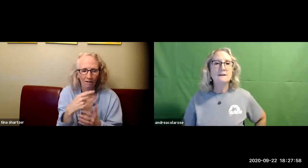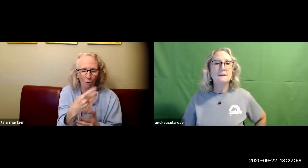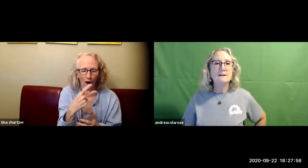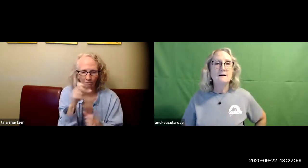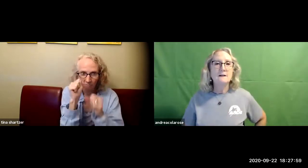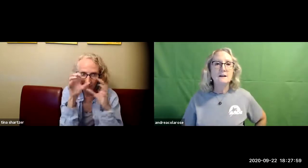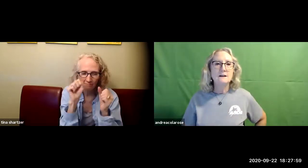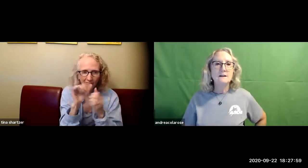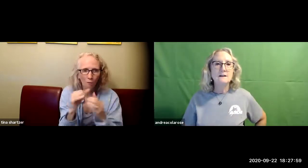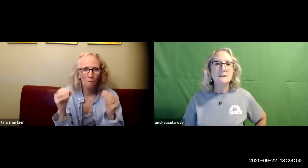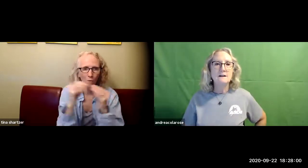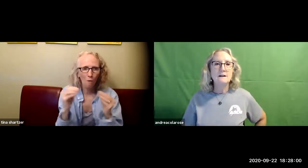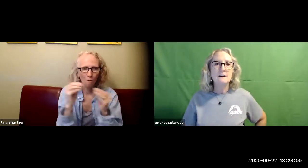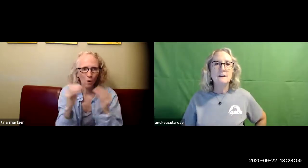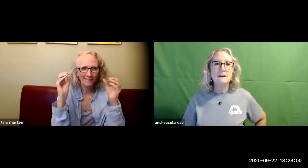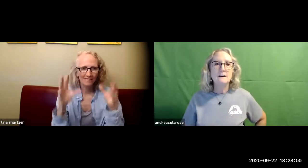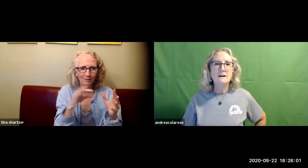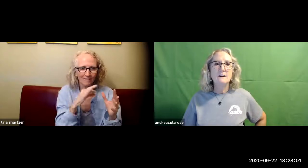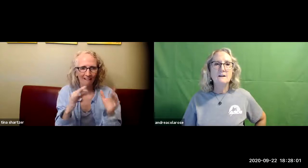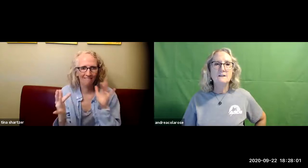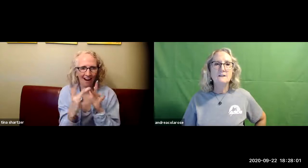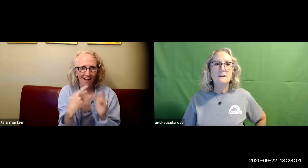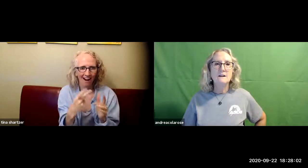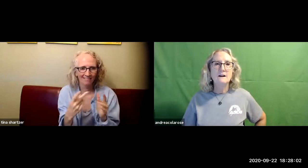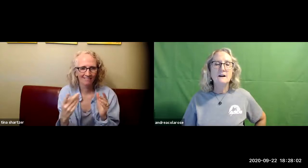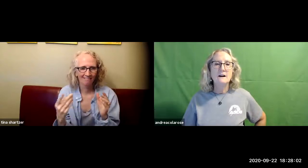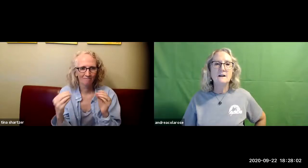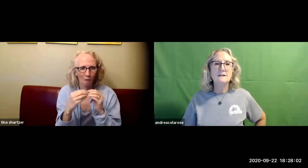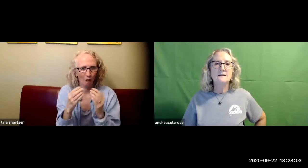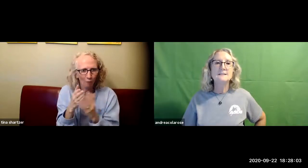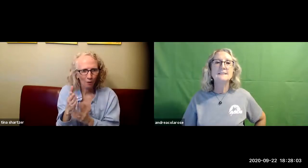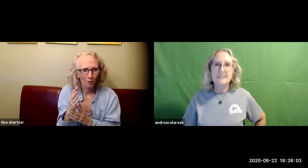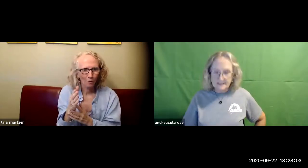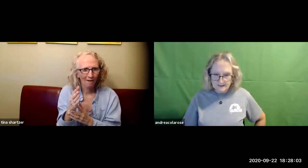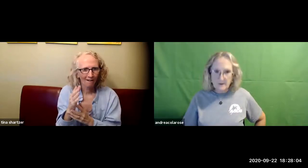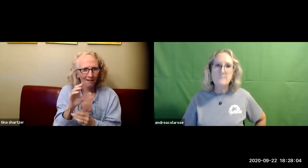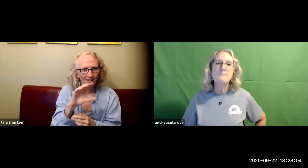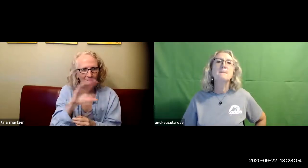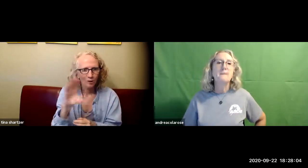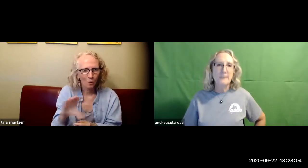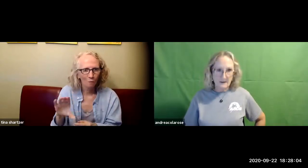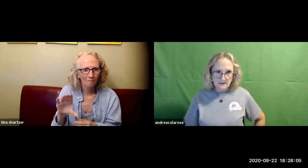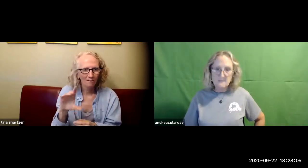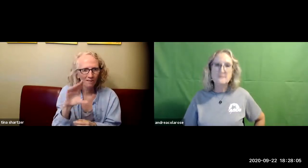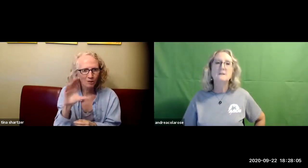go ahead tina yes i also want to let you know that there are more and more teachers that have